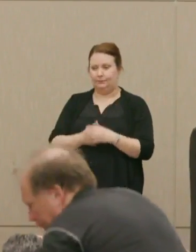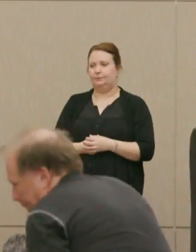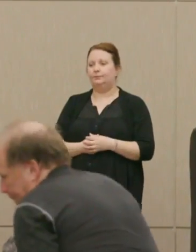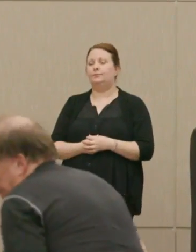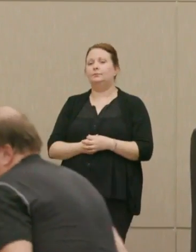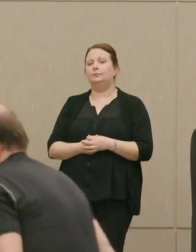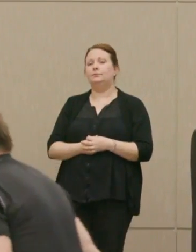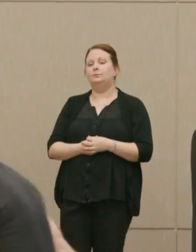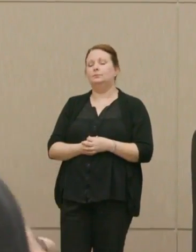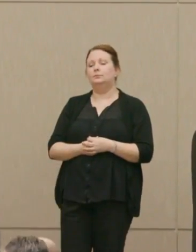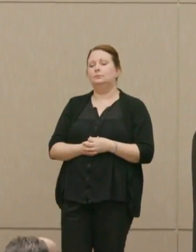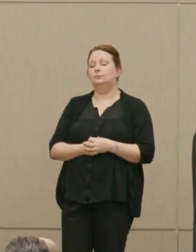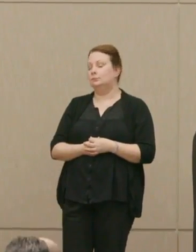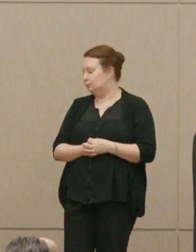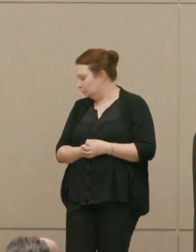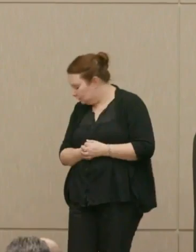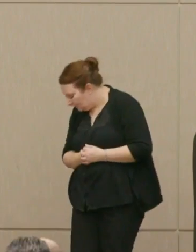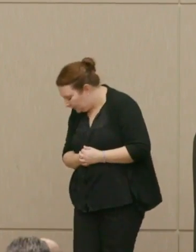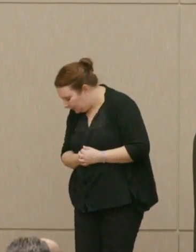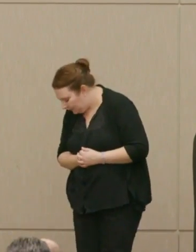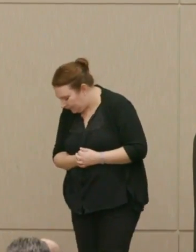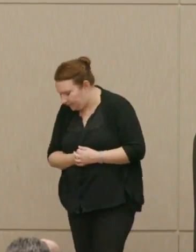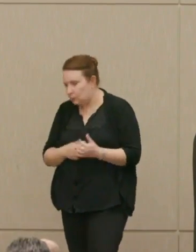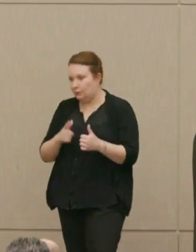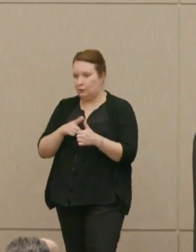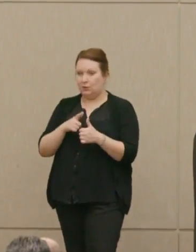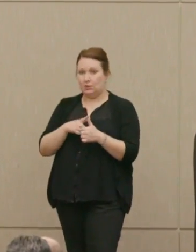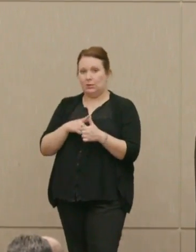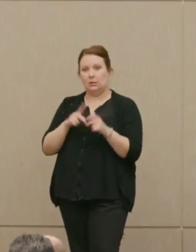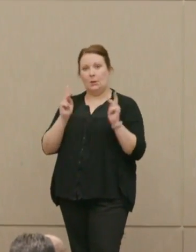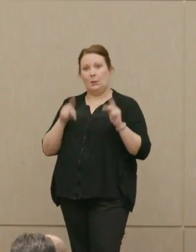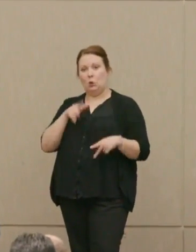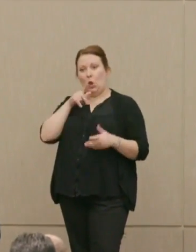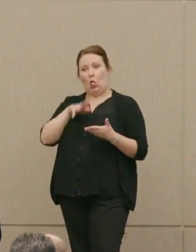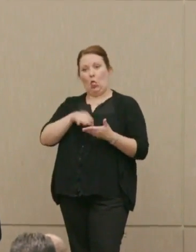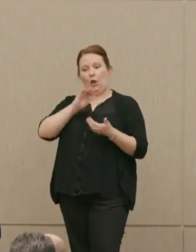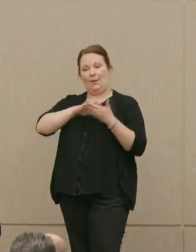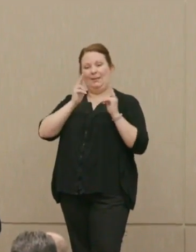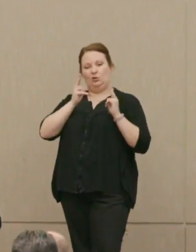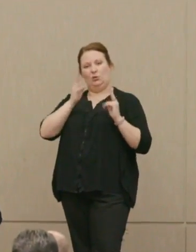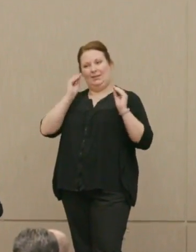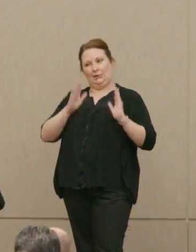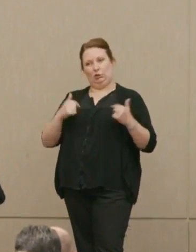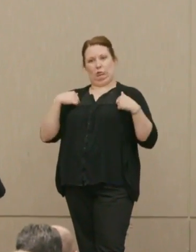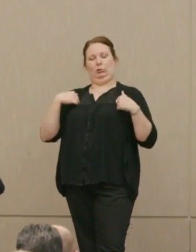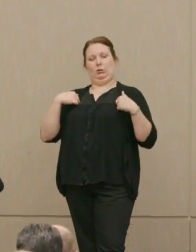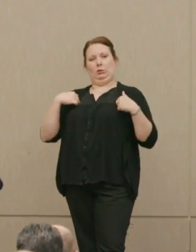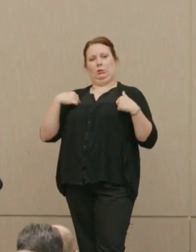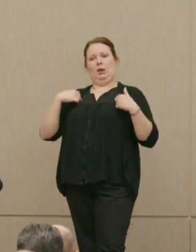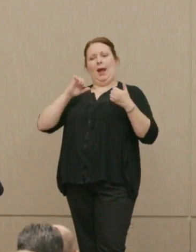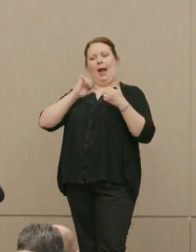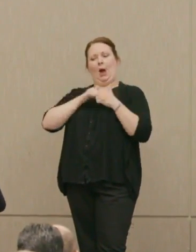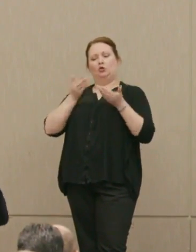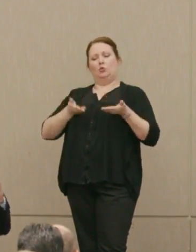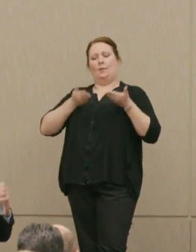All right, the first one. As someone who's learning to become a history teacher, how would you recommend educators